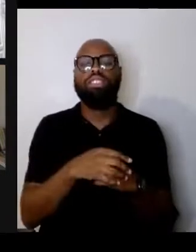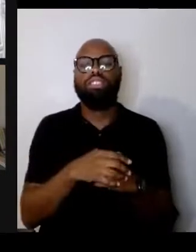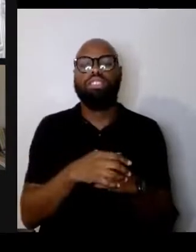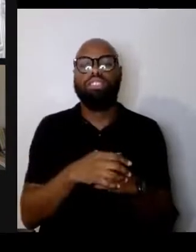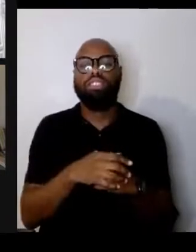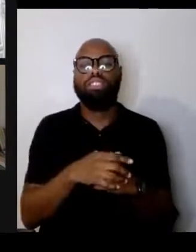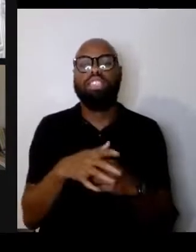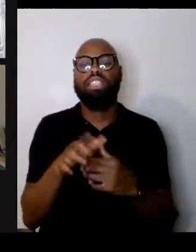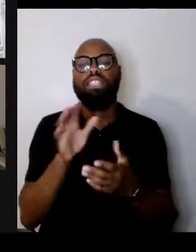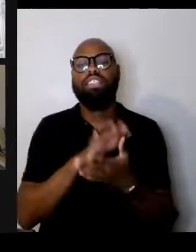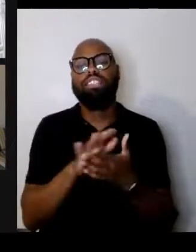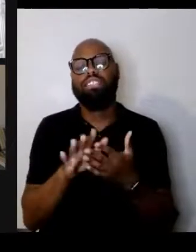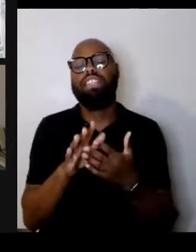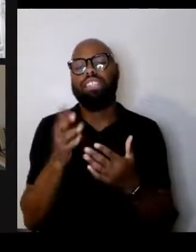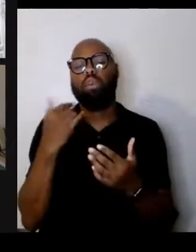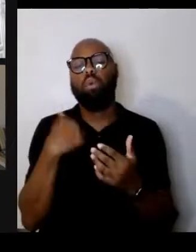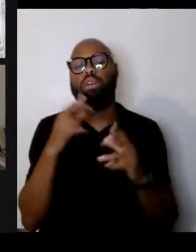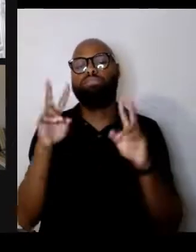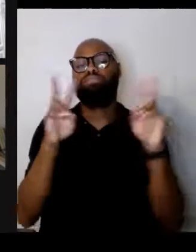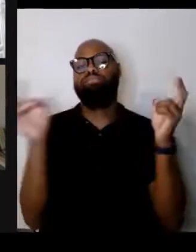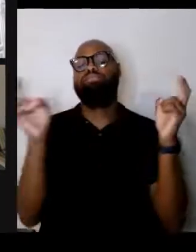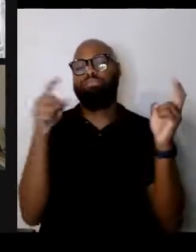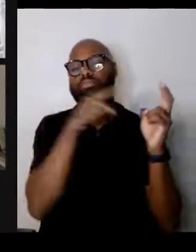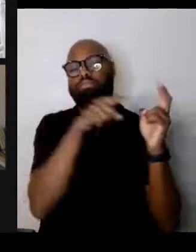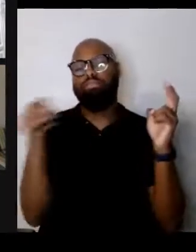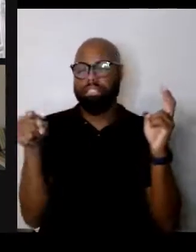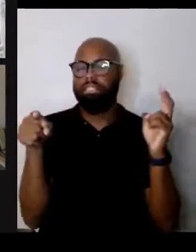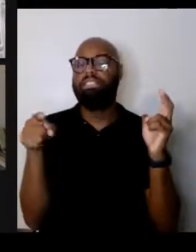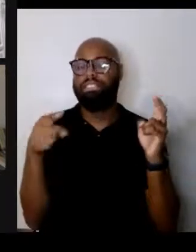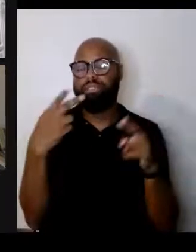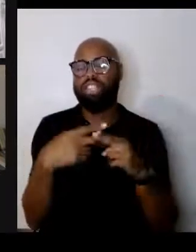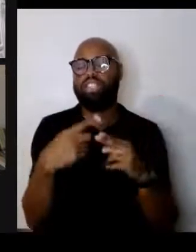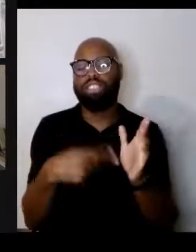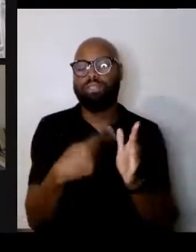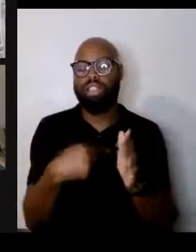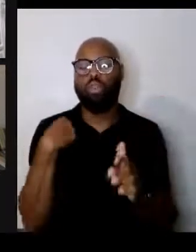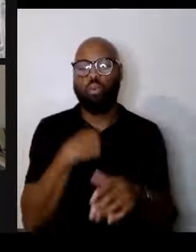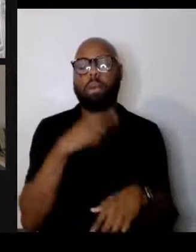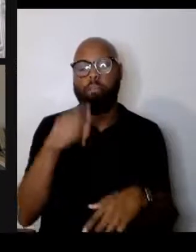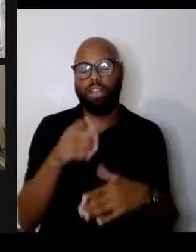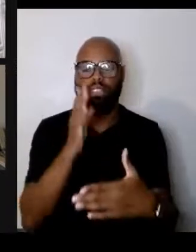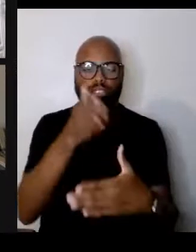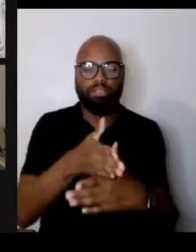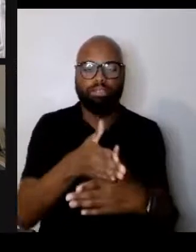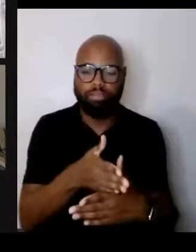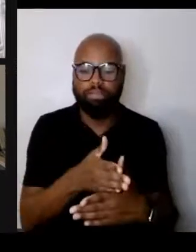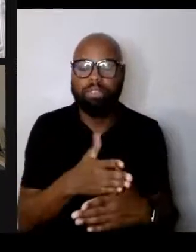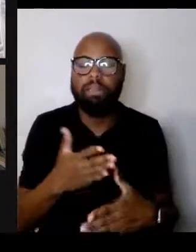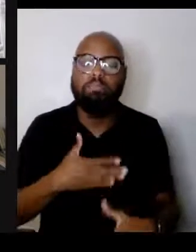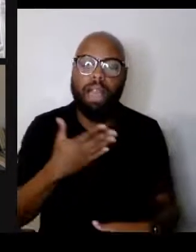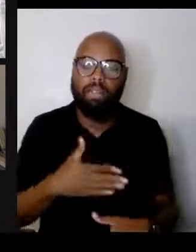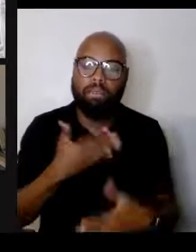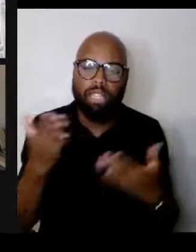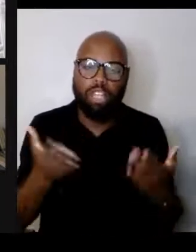this series of programs, "Sometimes We Must Interfere". So delighted to be here with you all tonight on the livestream